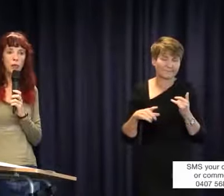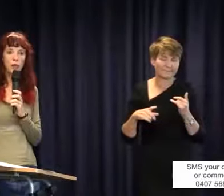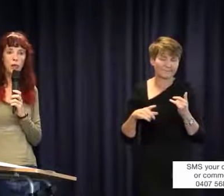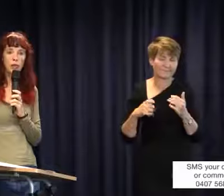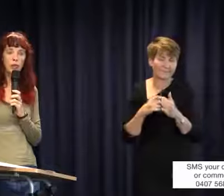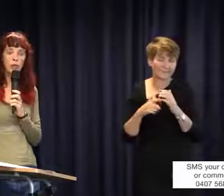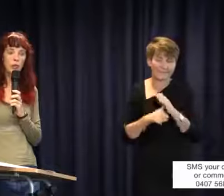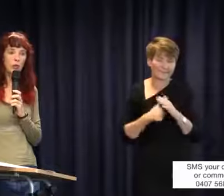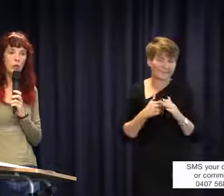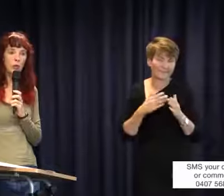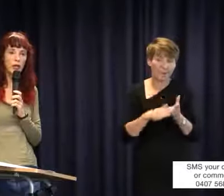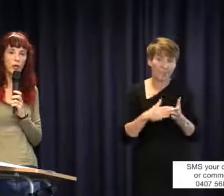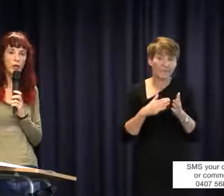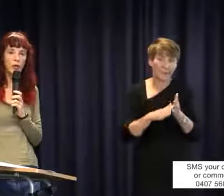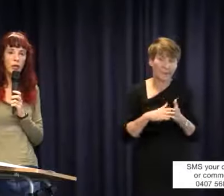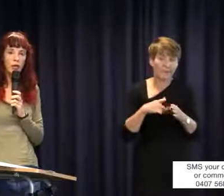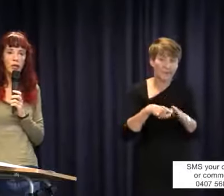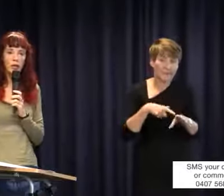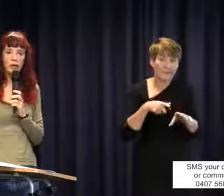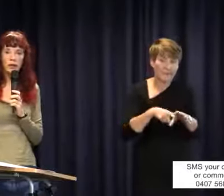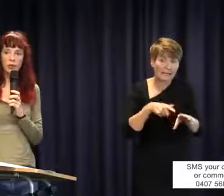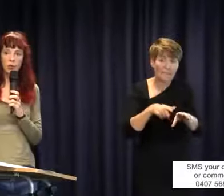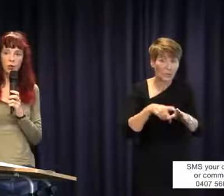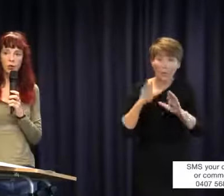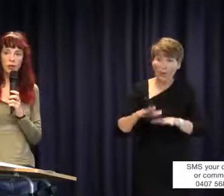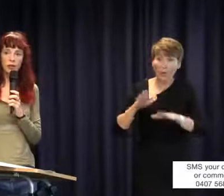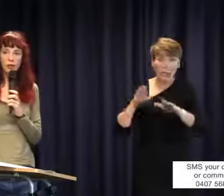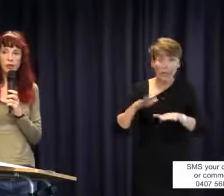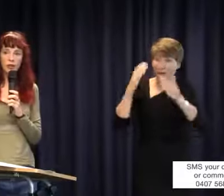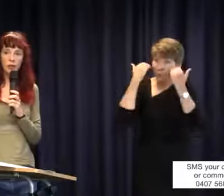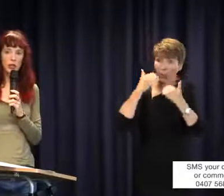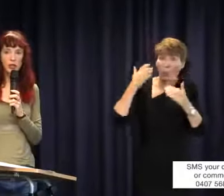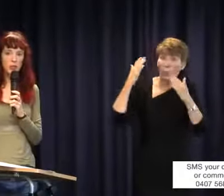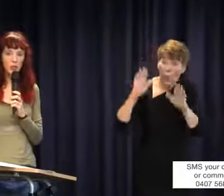by the time the court case is on they've left school; they're on the disability support